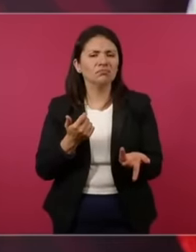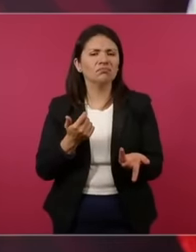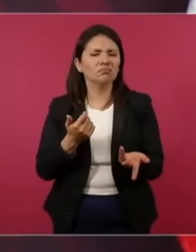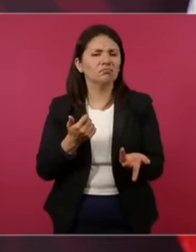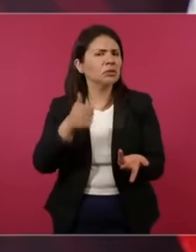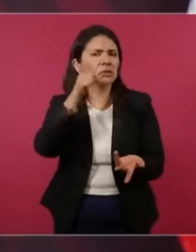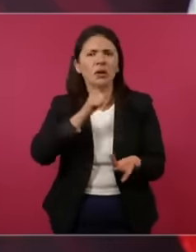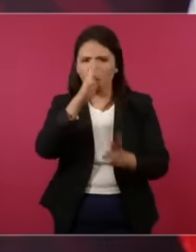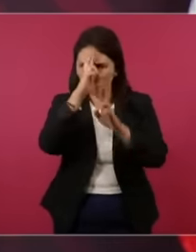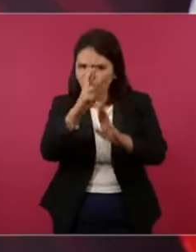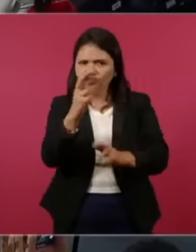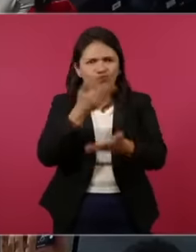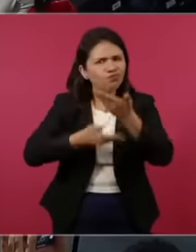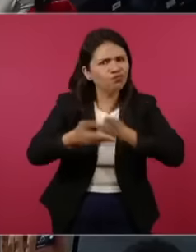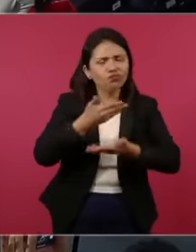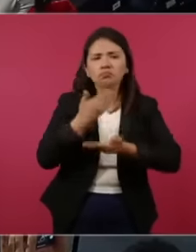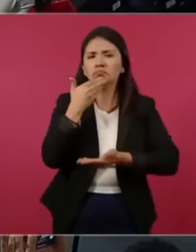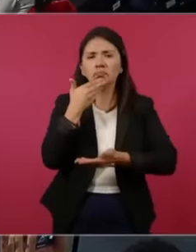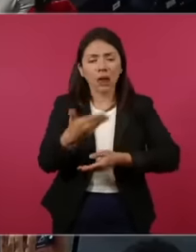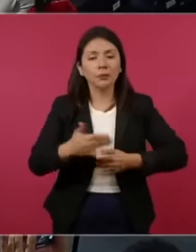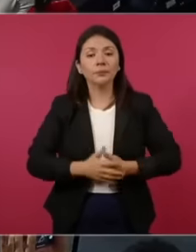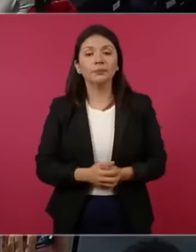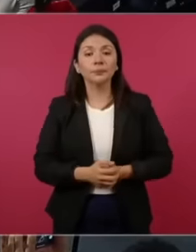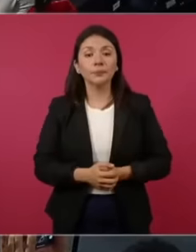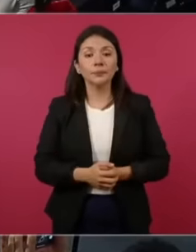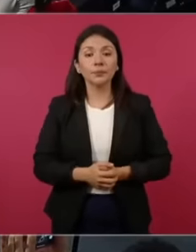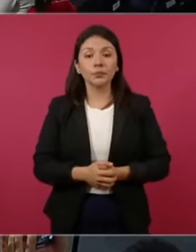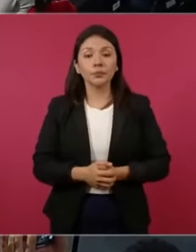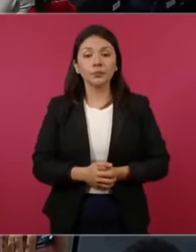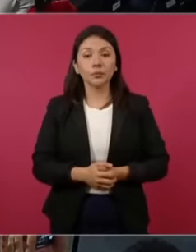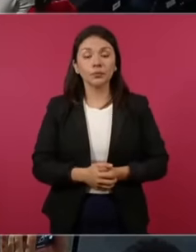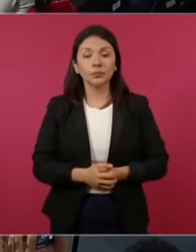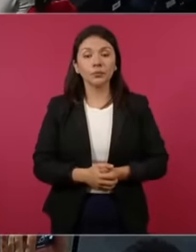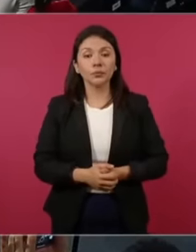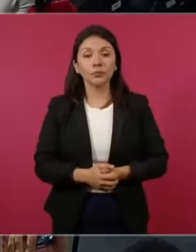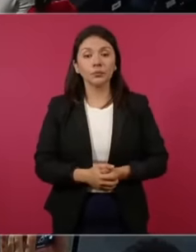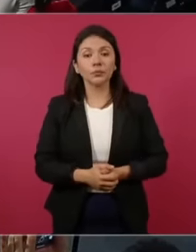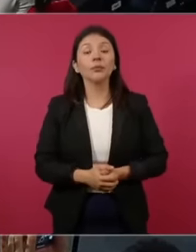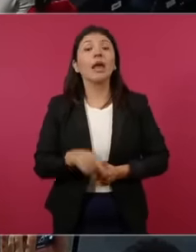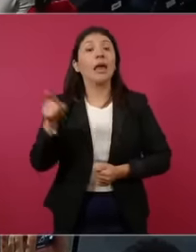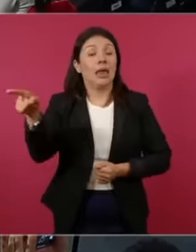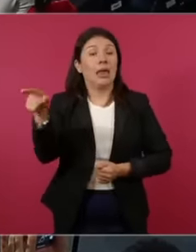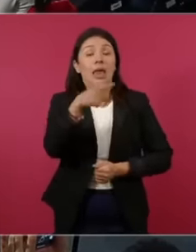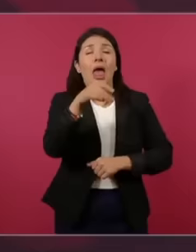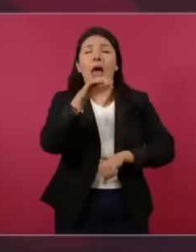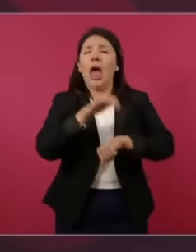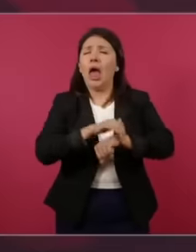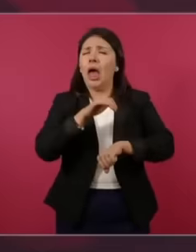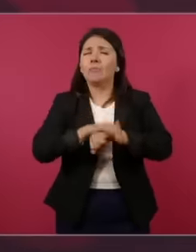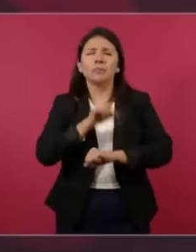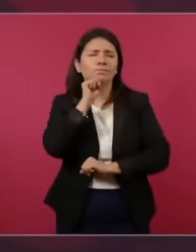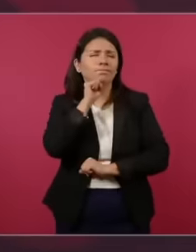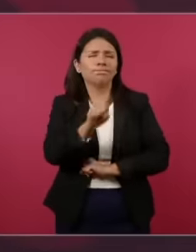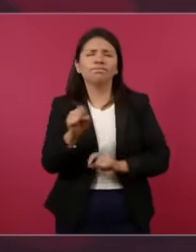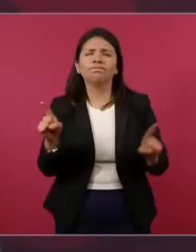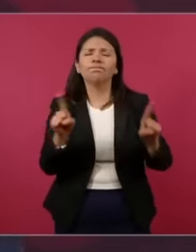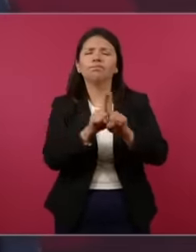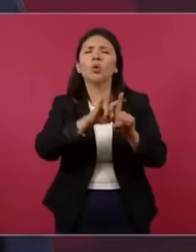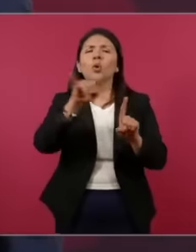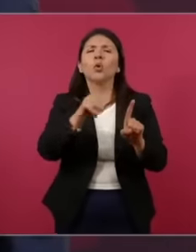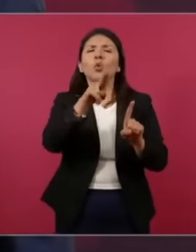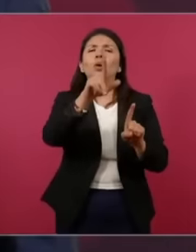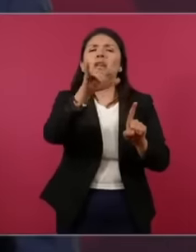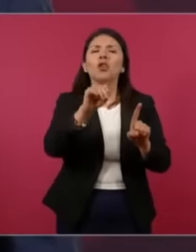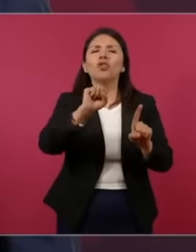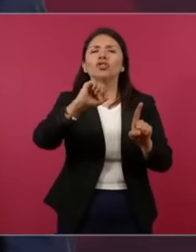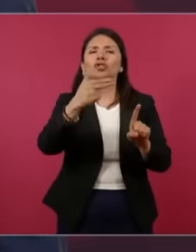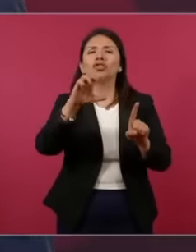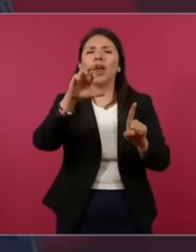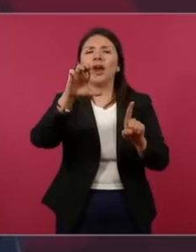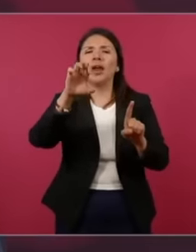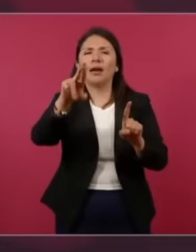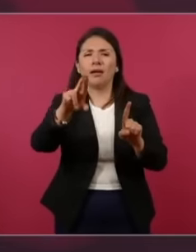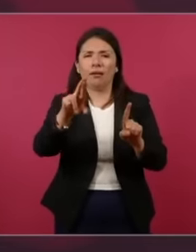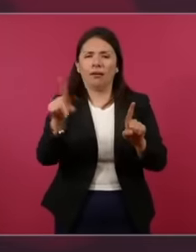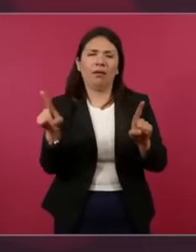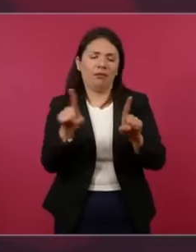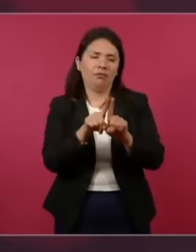respectful, a very good friend of Don Julio. sher be so that